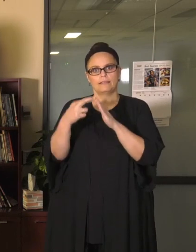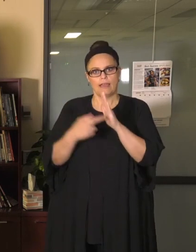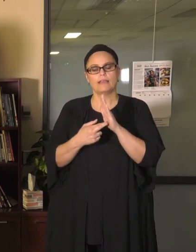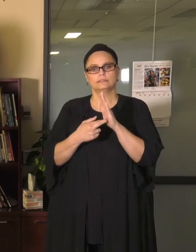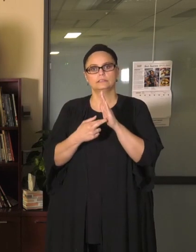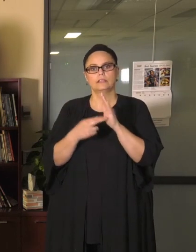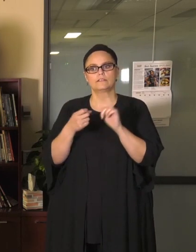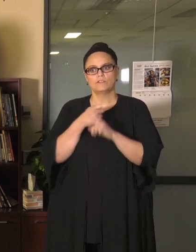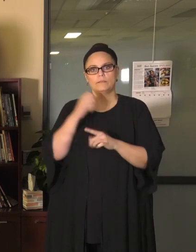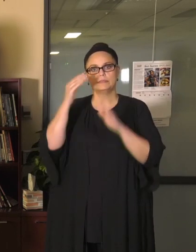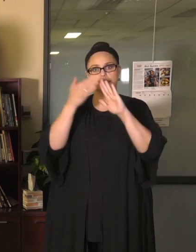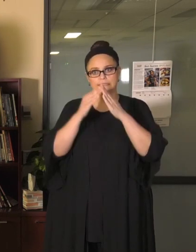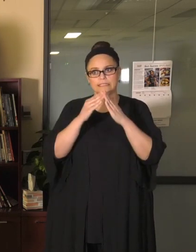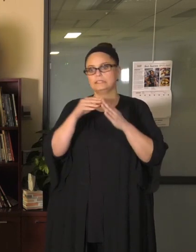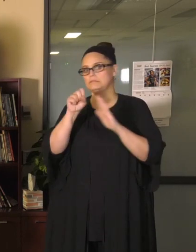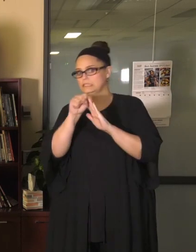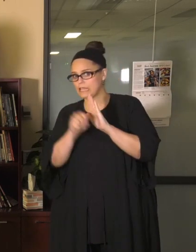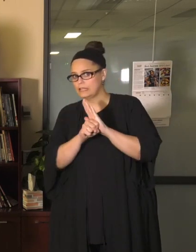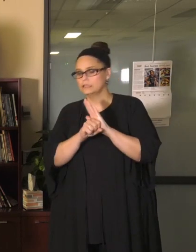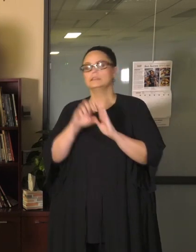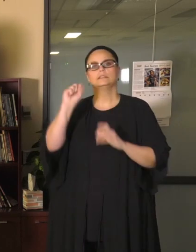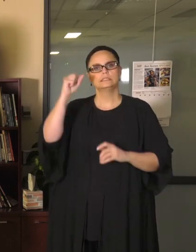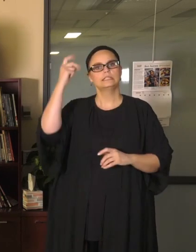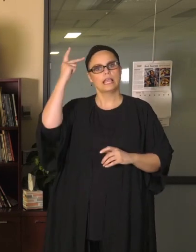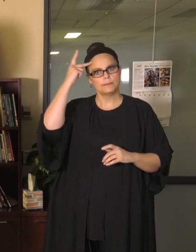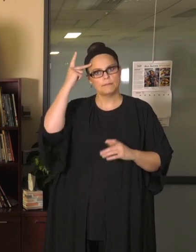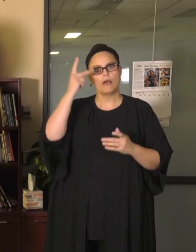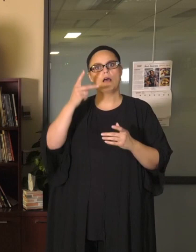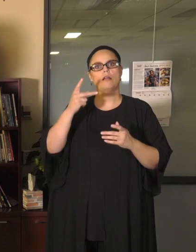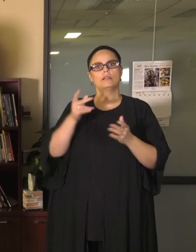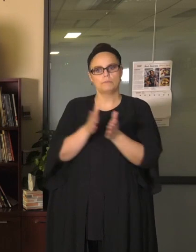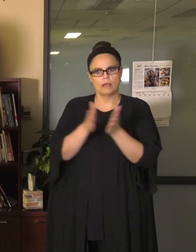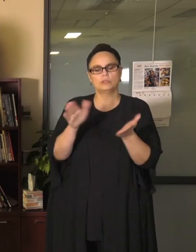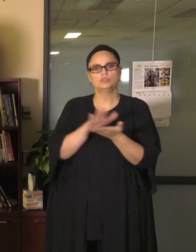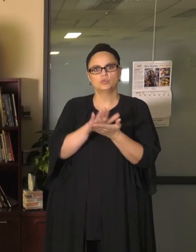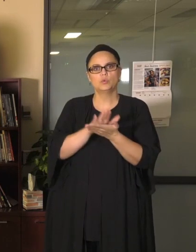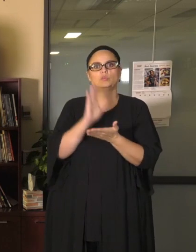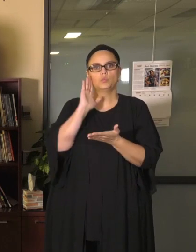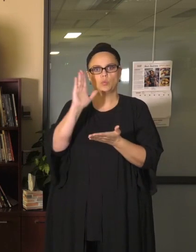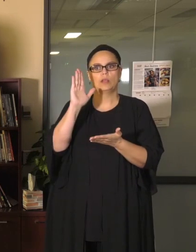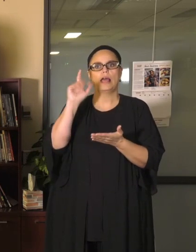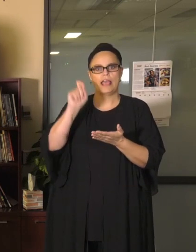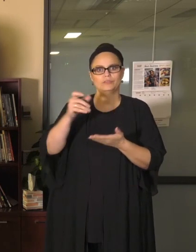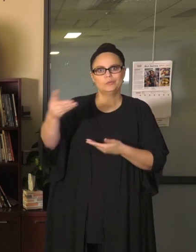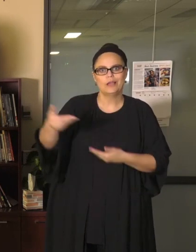Saint Paul Public Schools would have to add nearly 1200 additional staff to our elementary schools,